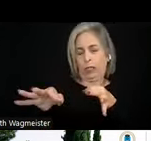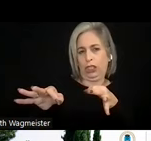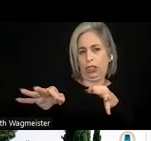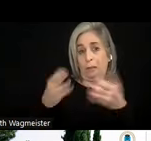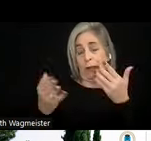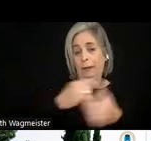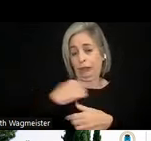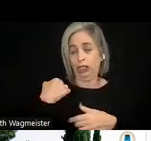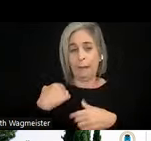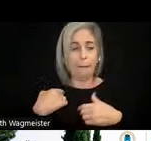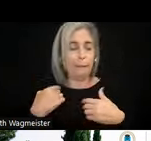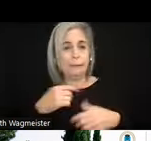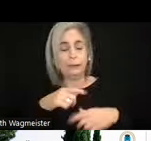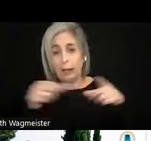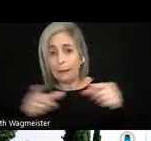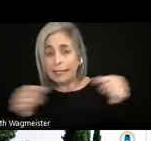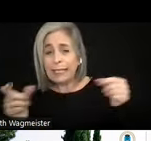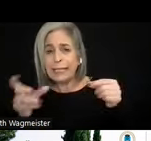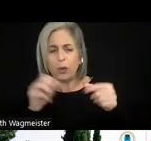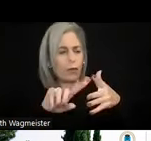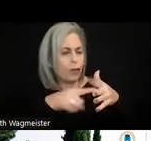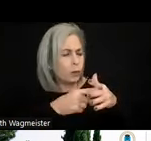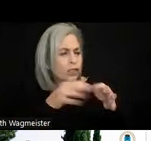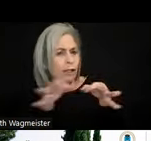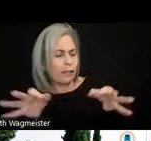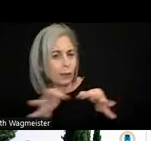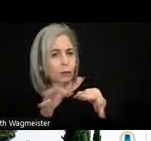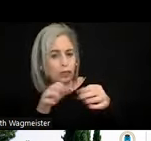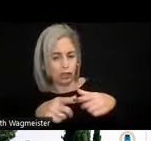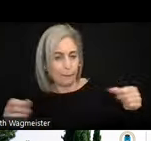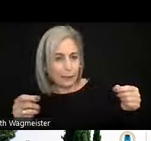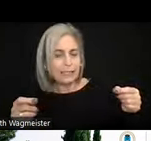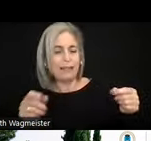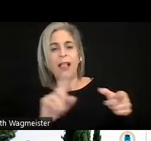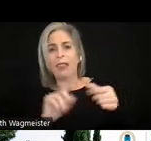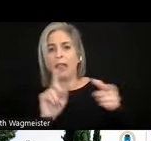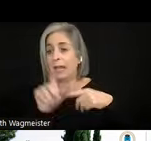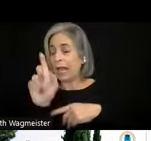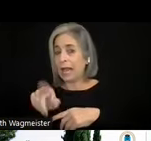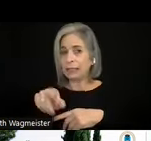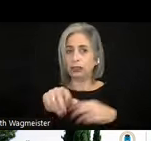I'm going to show you, the original language is Japanese. Then it has subtitles in English.